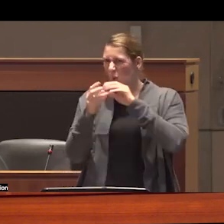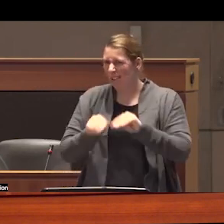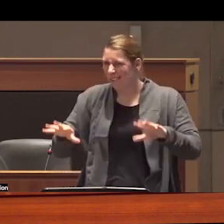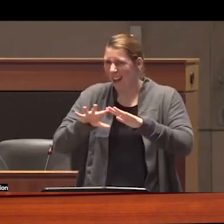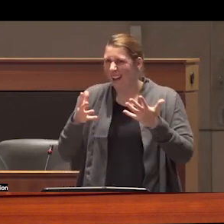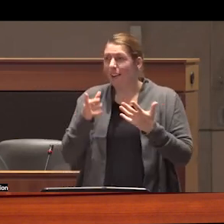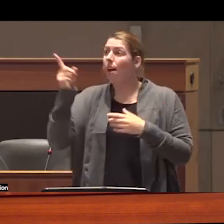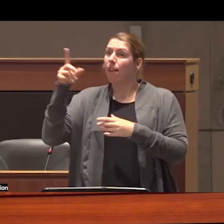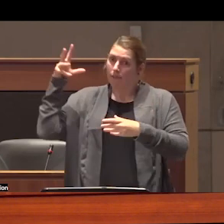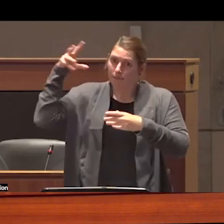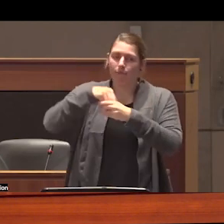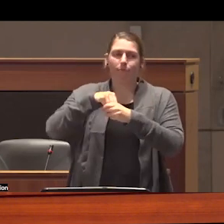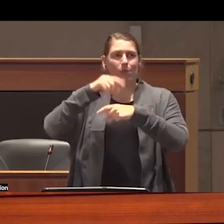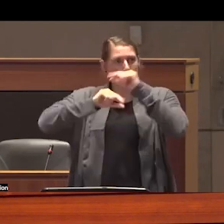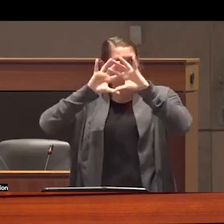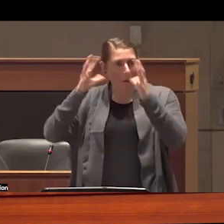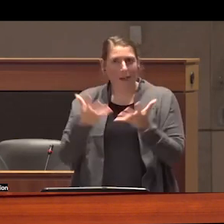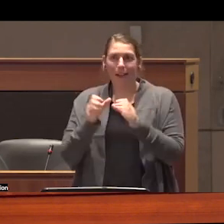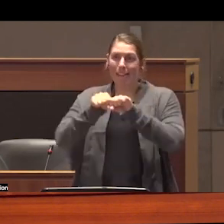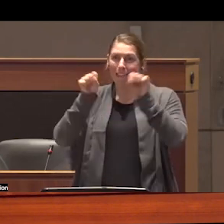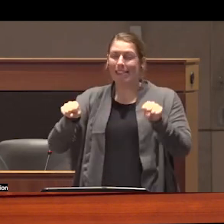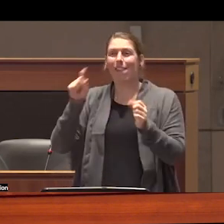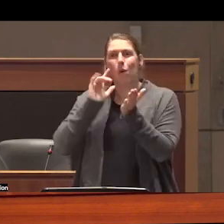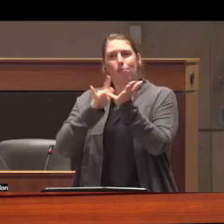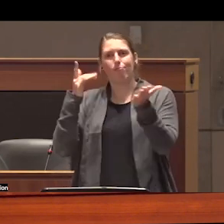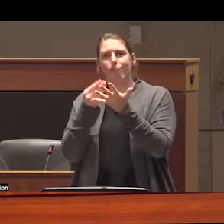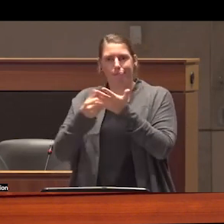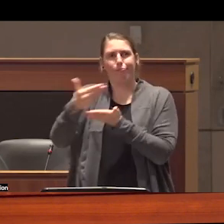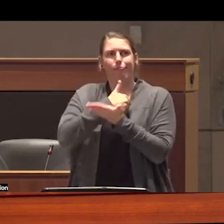participates in a global system of Monopoly capitalism so I'm not here to tell you how I